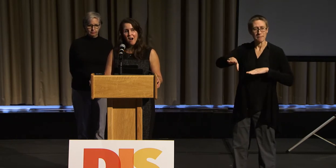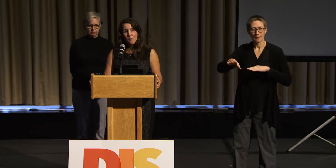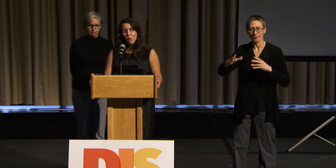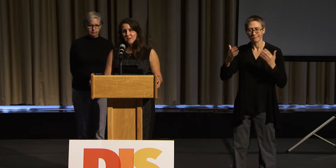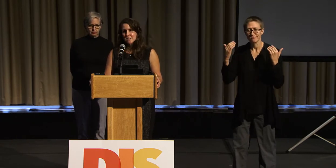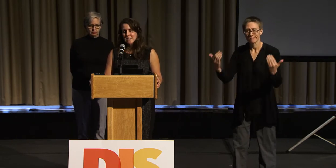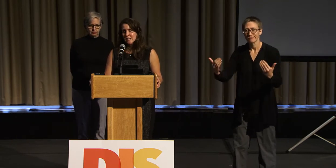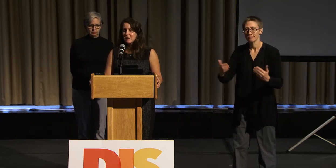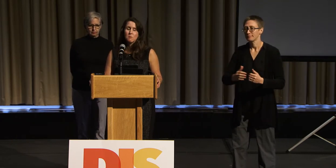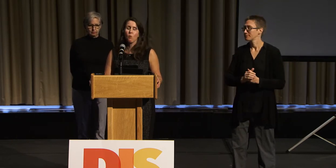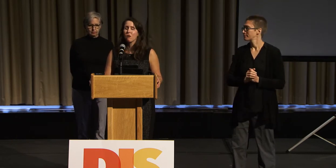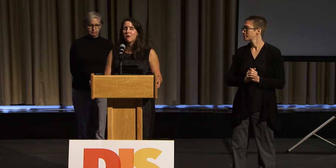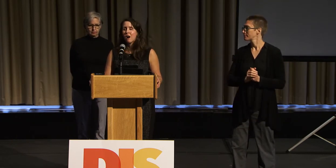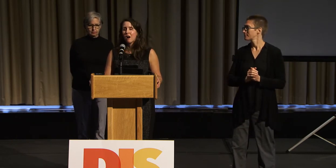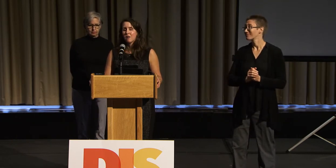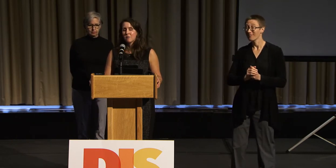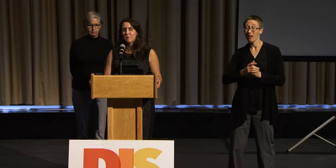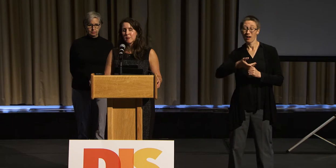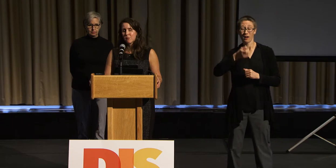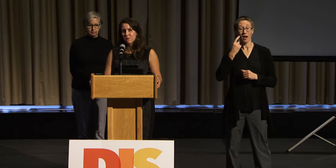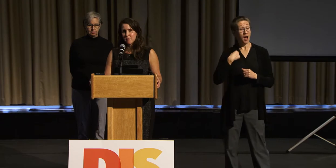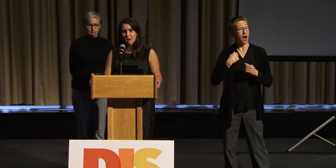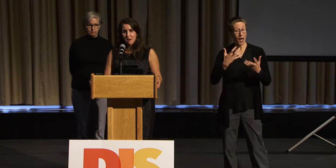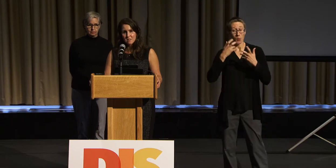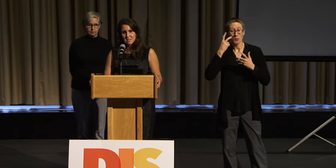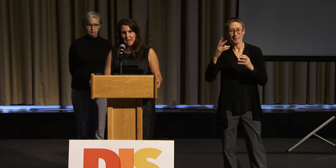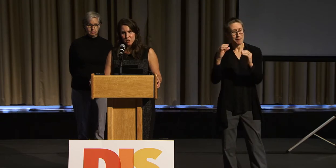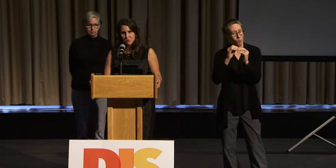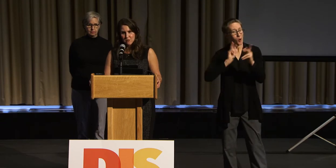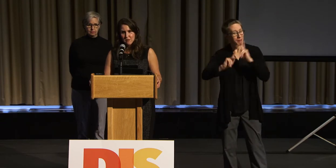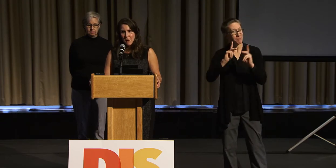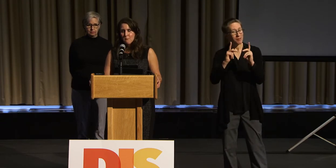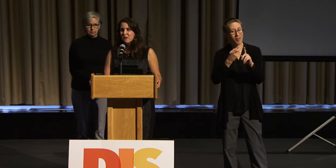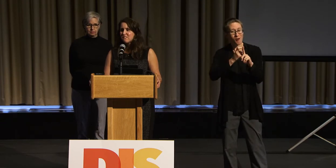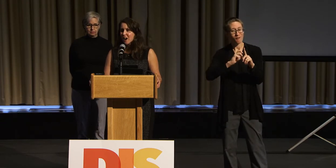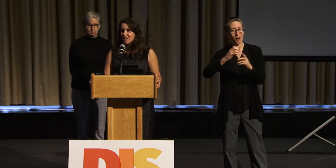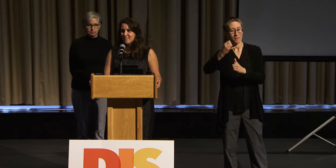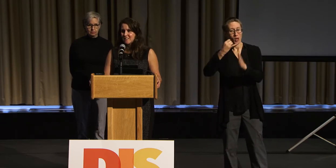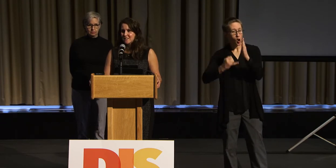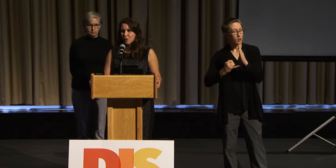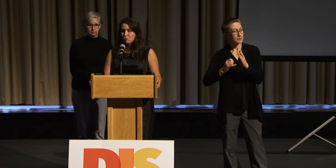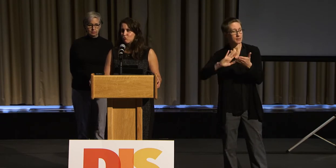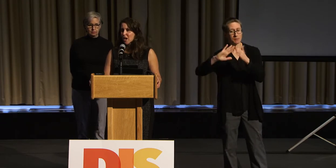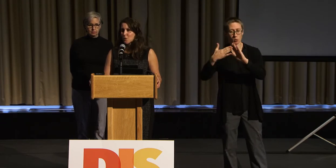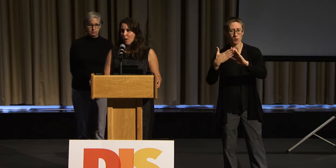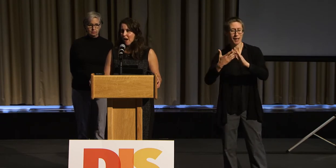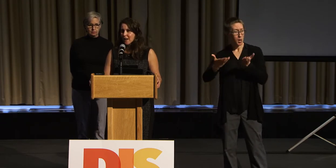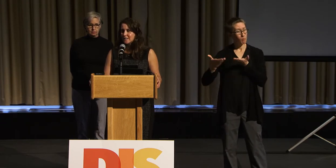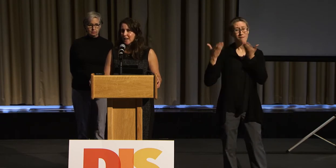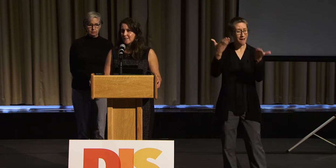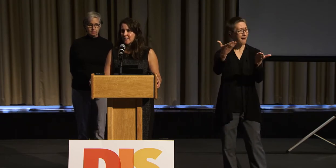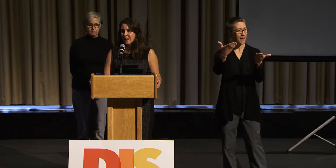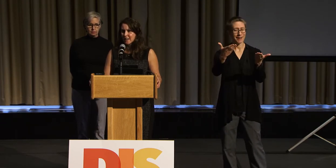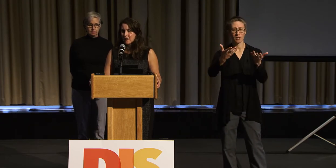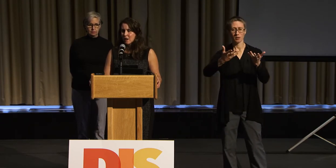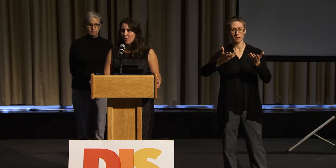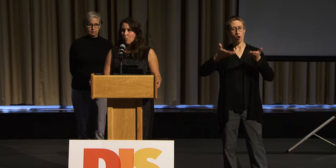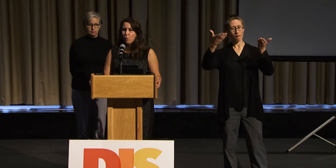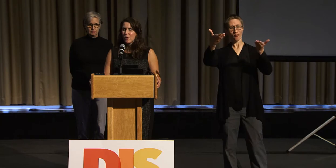I want to see more of people from the arts sector providing this right away instead of thinking